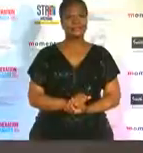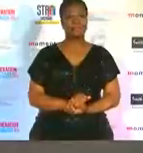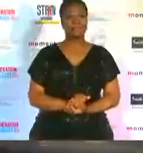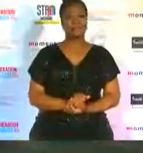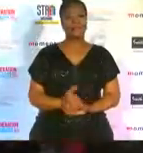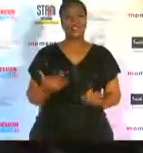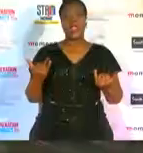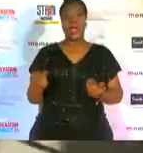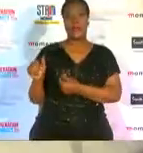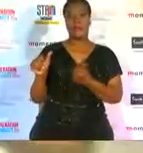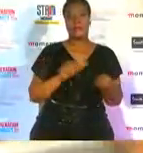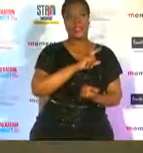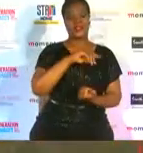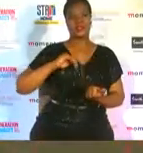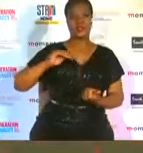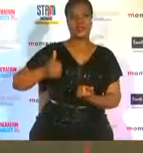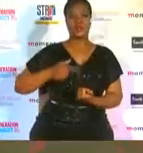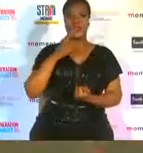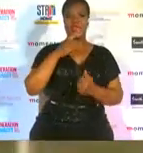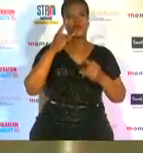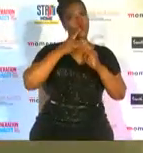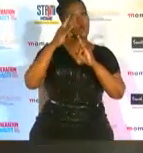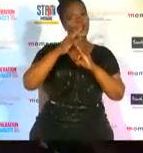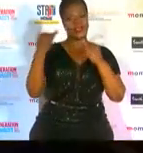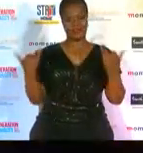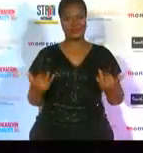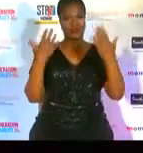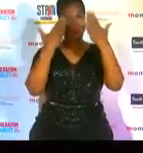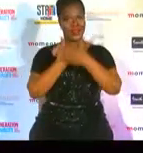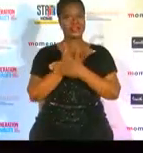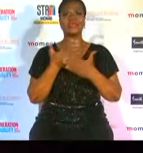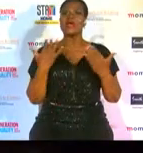that have been our winners for tonight and just to seal it off on a big note